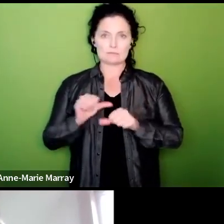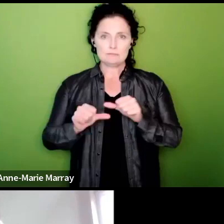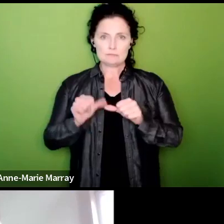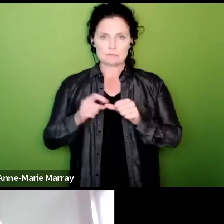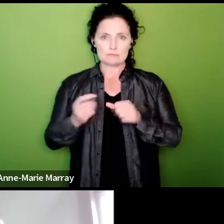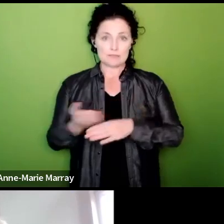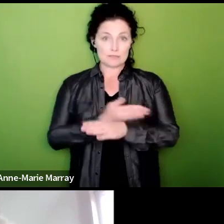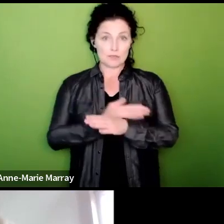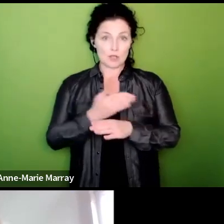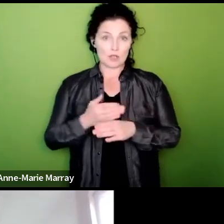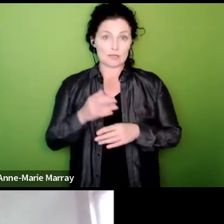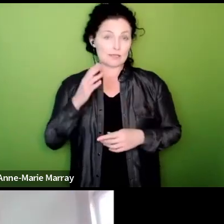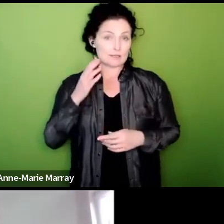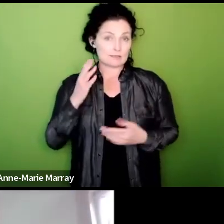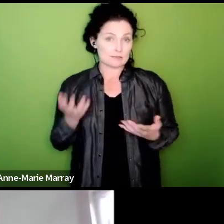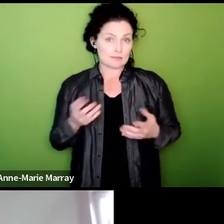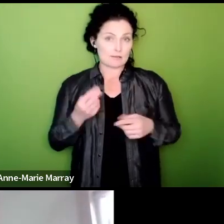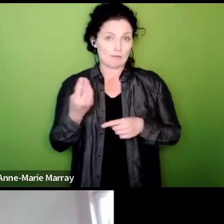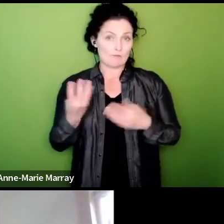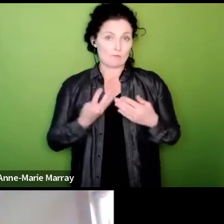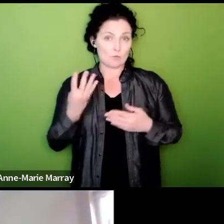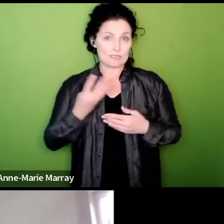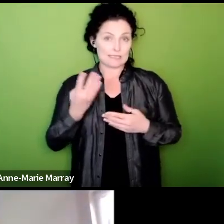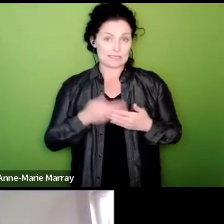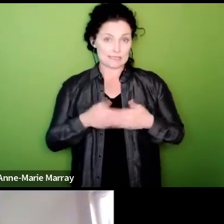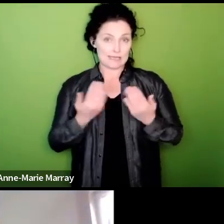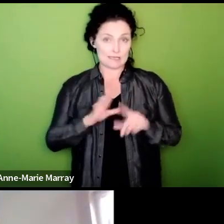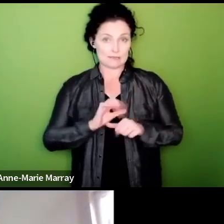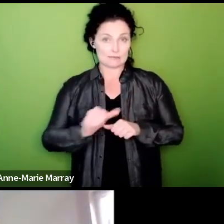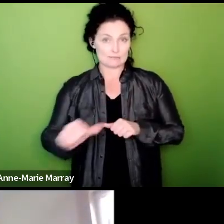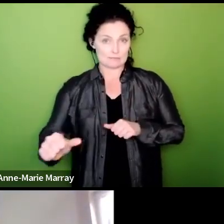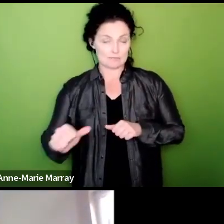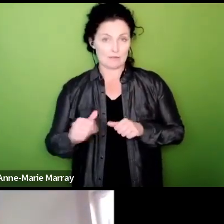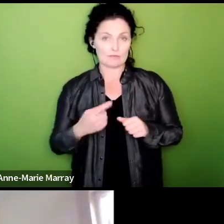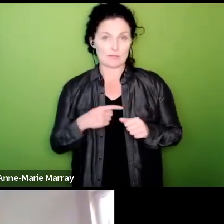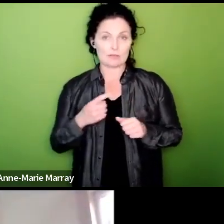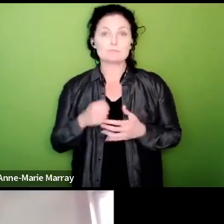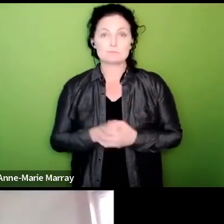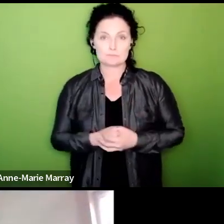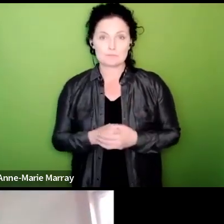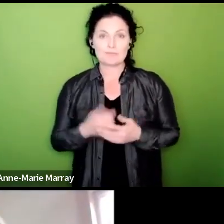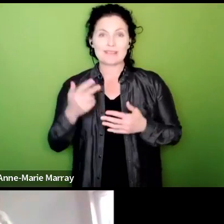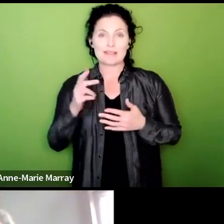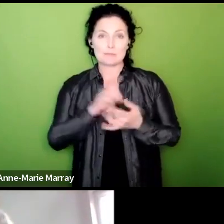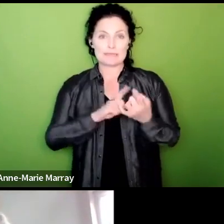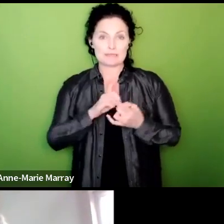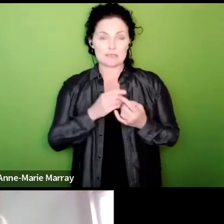14 days uh after that that meeting on the 18th so that gives you some indication of the time scale